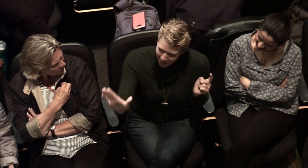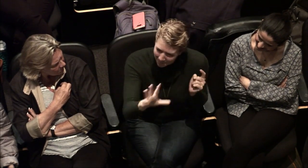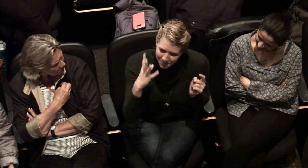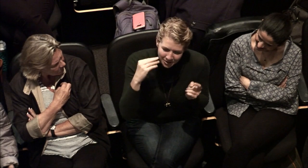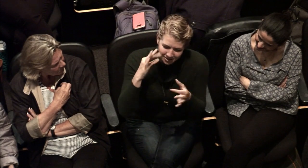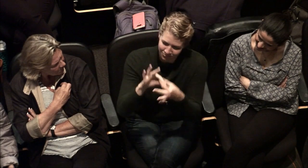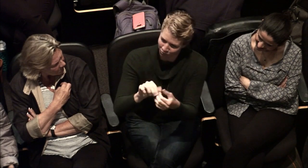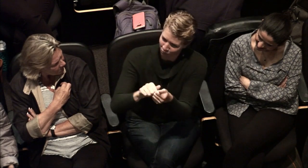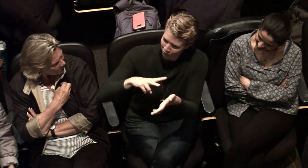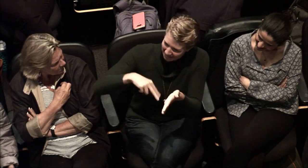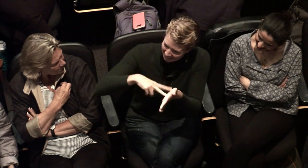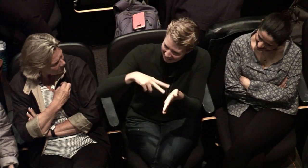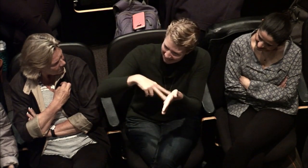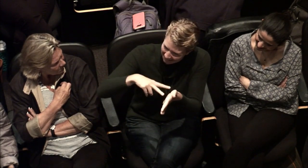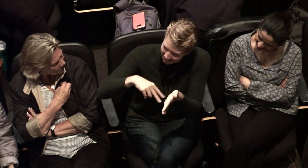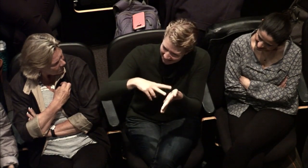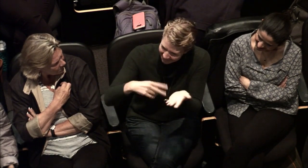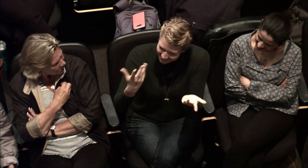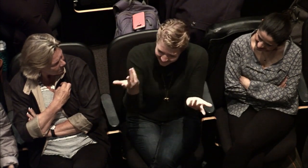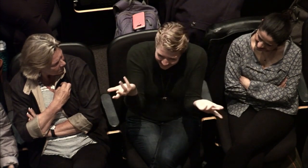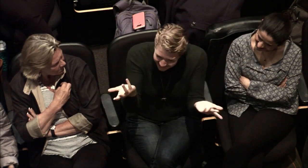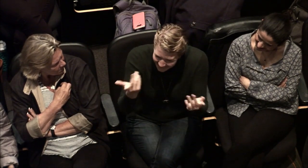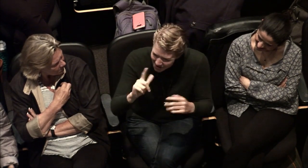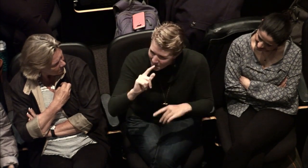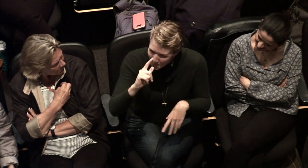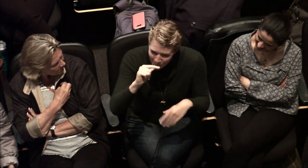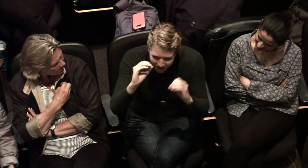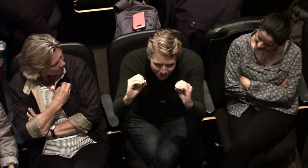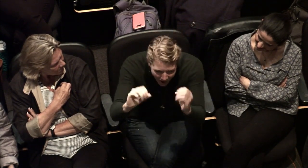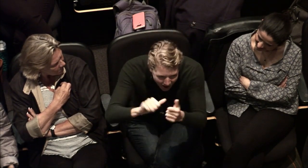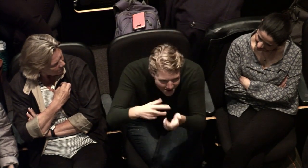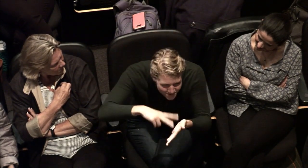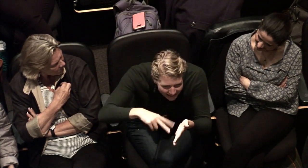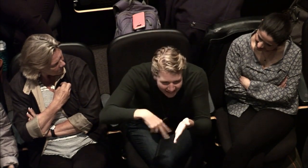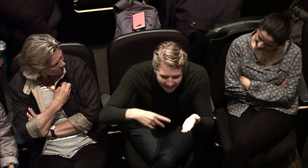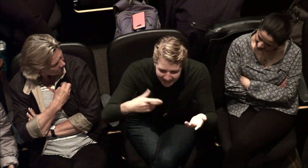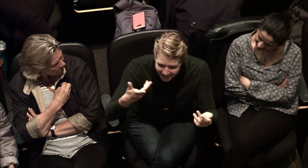doing was different so I was wondering if your experience was the same